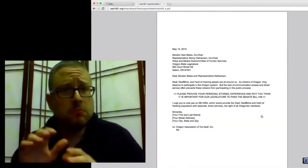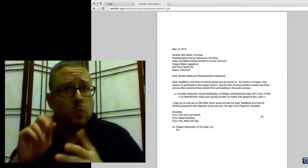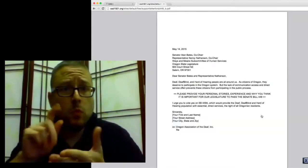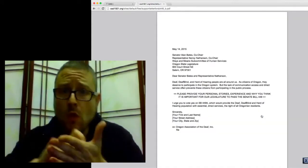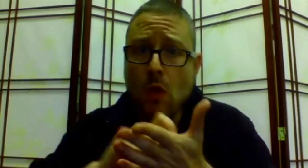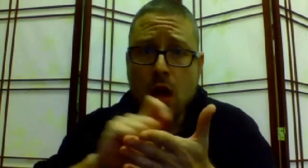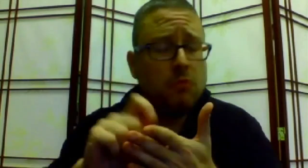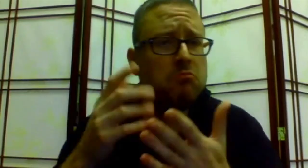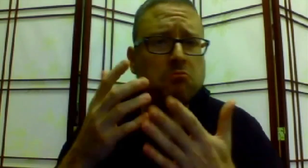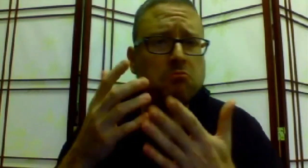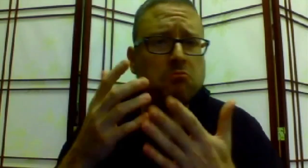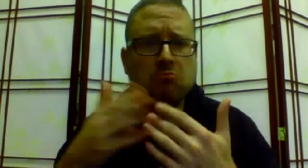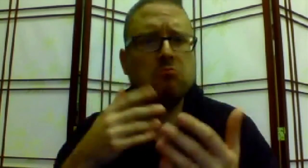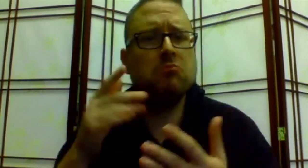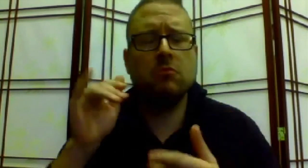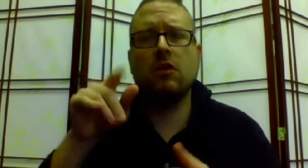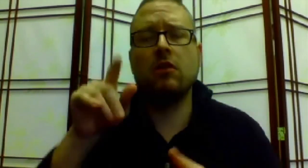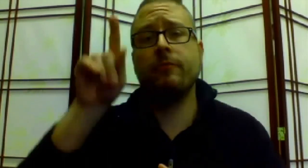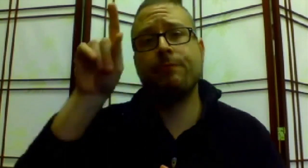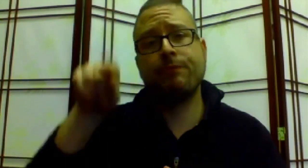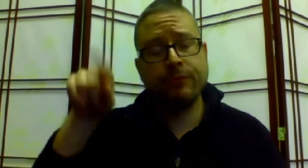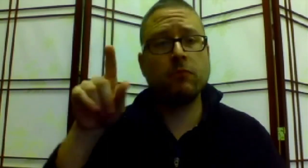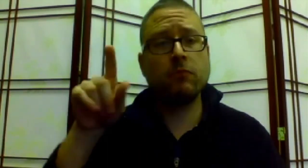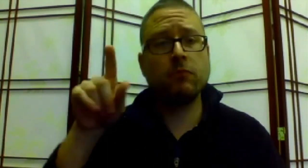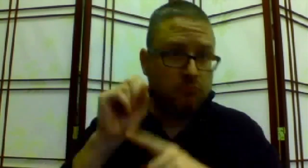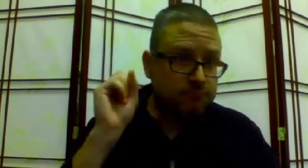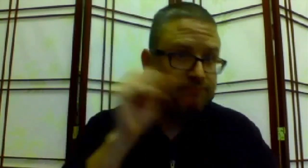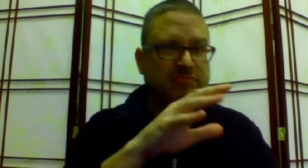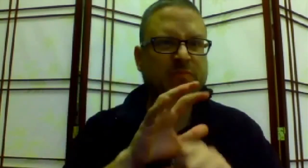You can print from there and send it in to put pressure